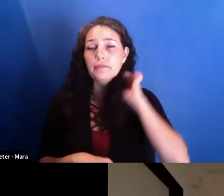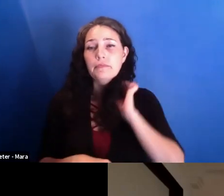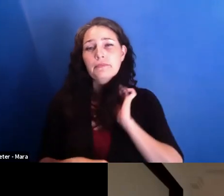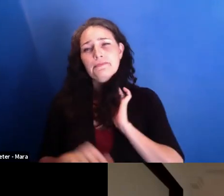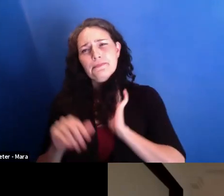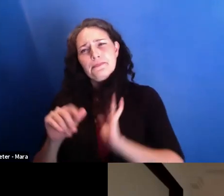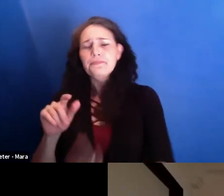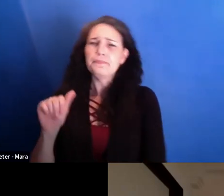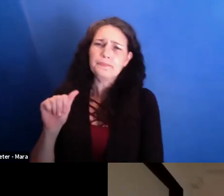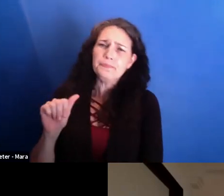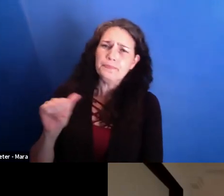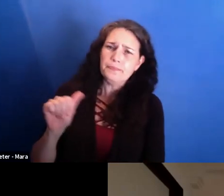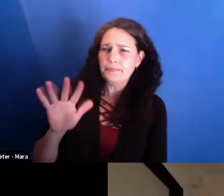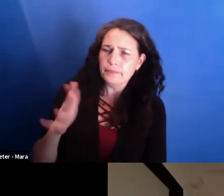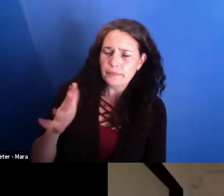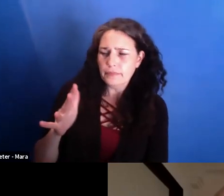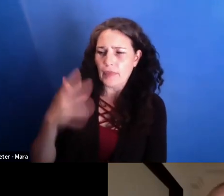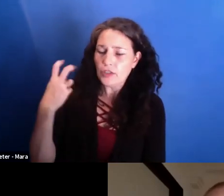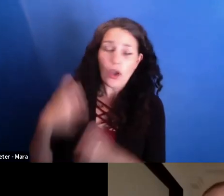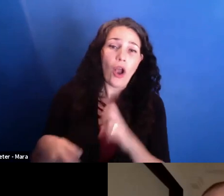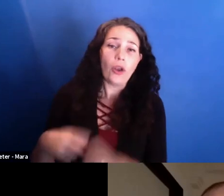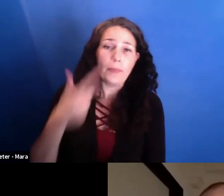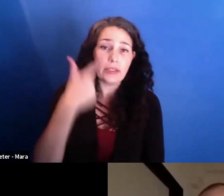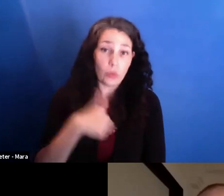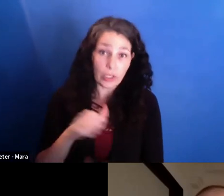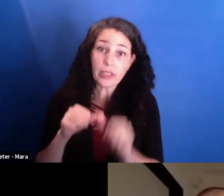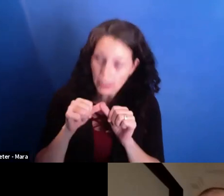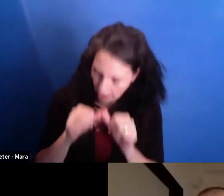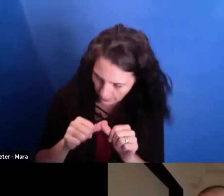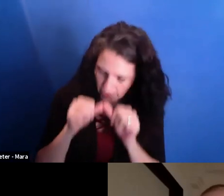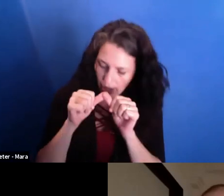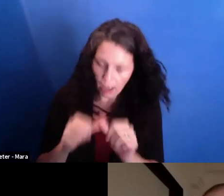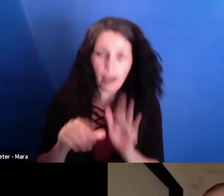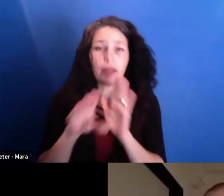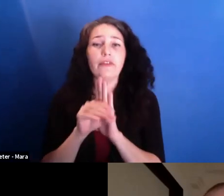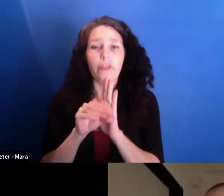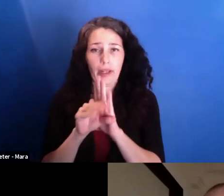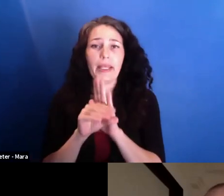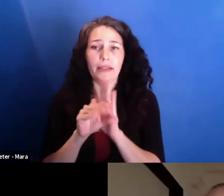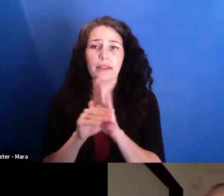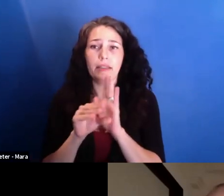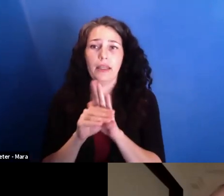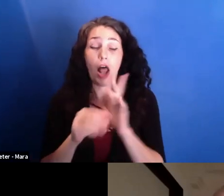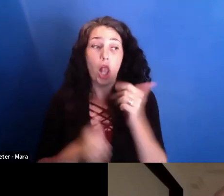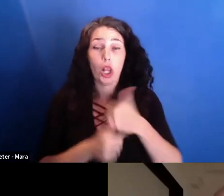It's hard to say because we kept on filming longer than what we see in the film. And we really kept on filming through the next government